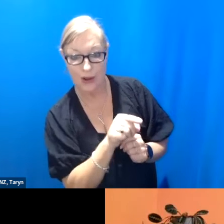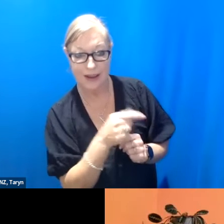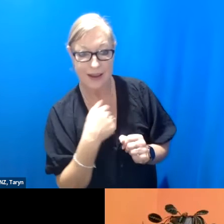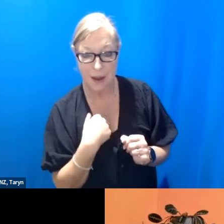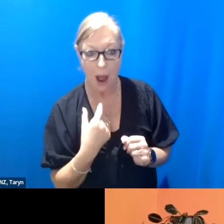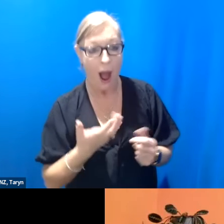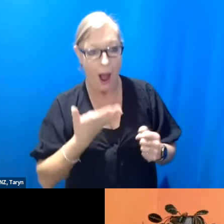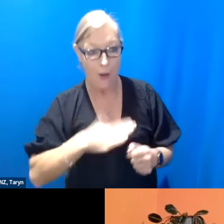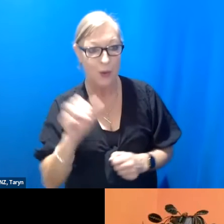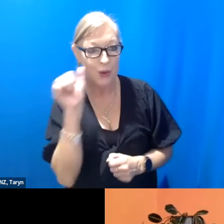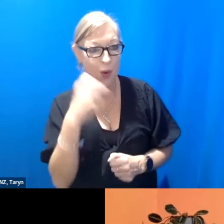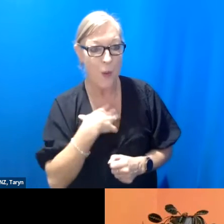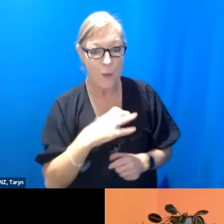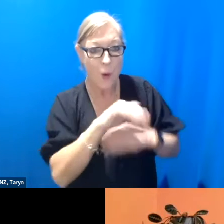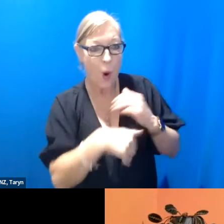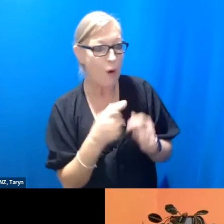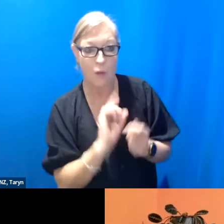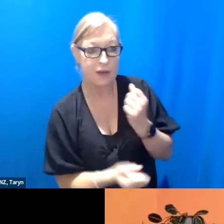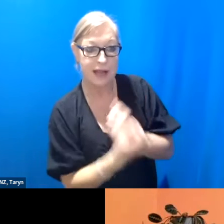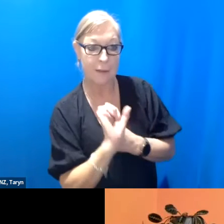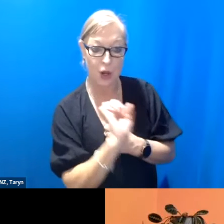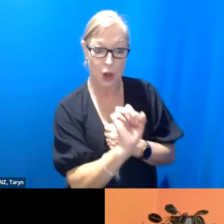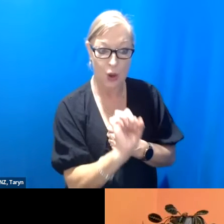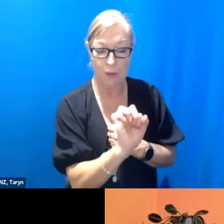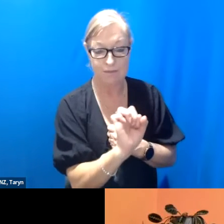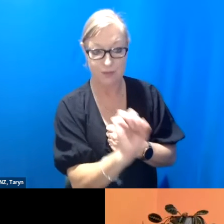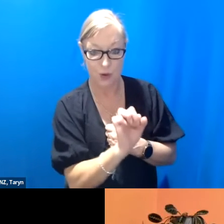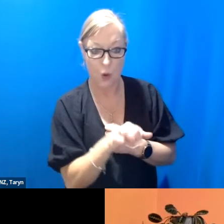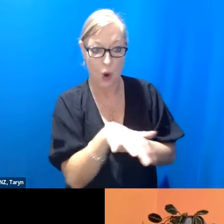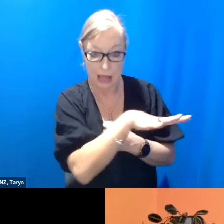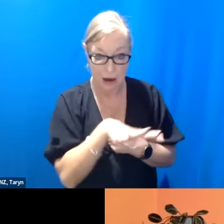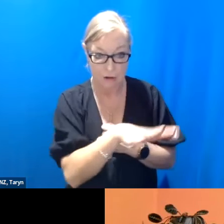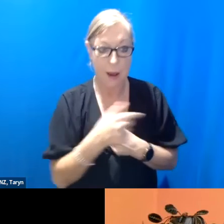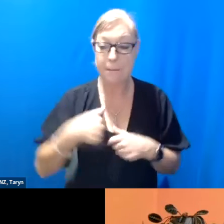over there. But certainly in Europe beginning to see far more sort of independent makers,